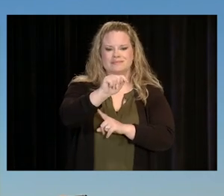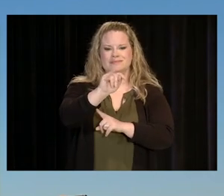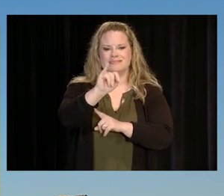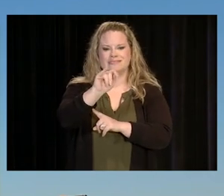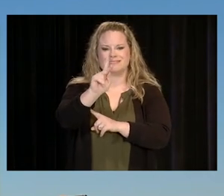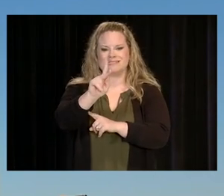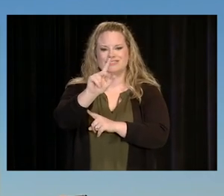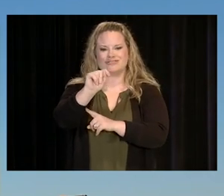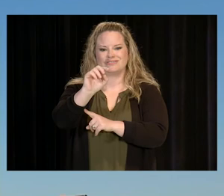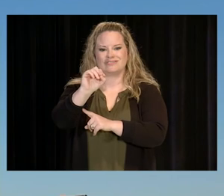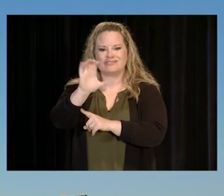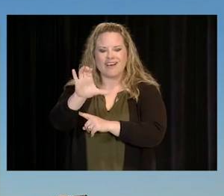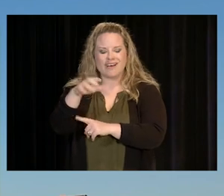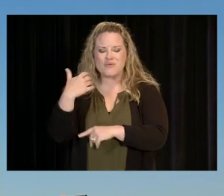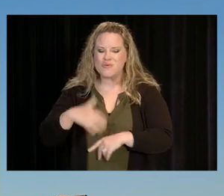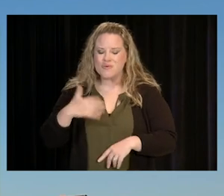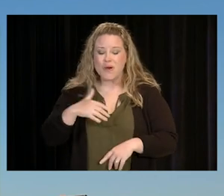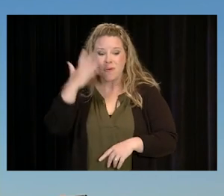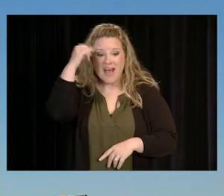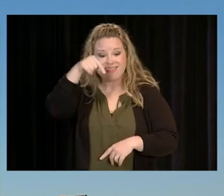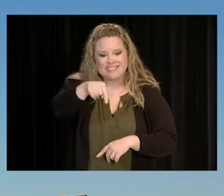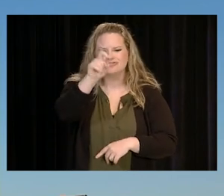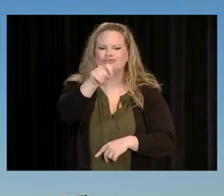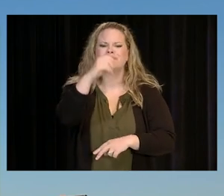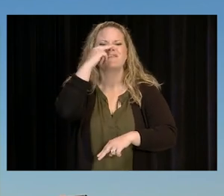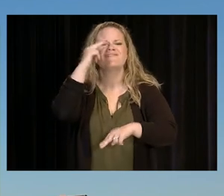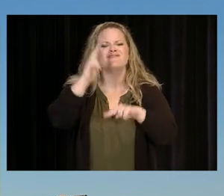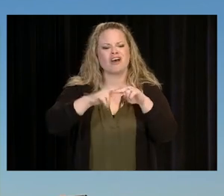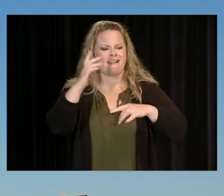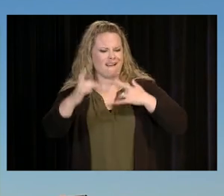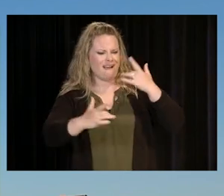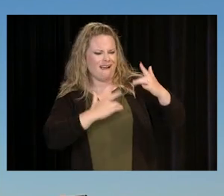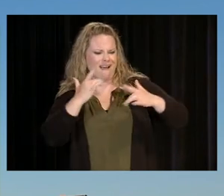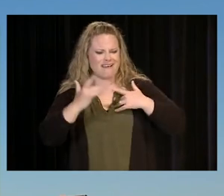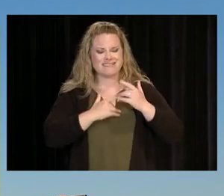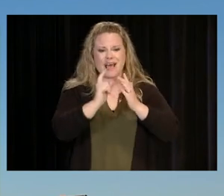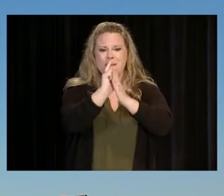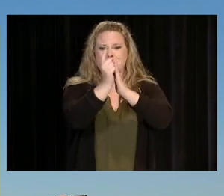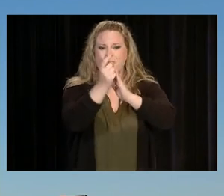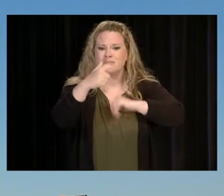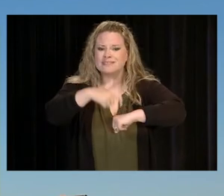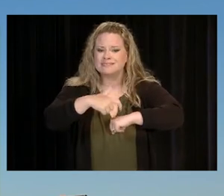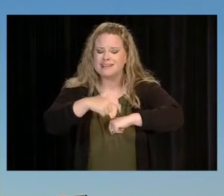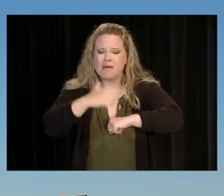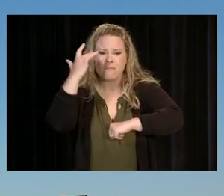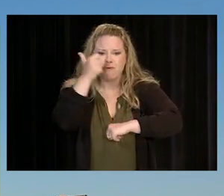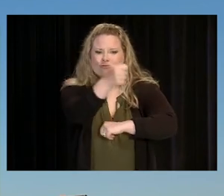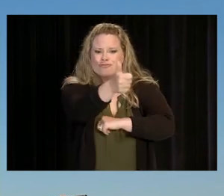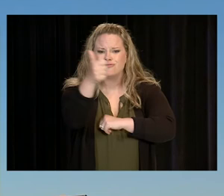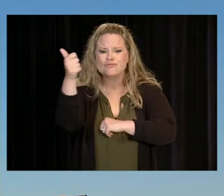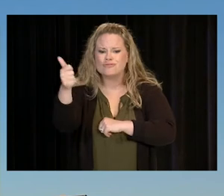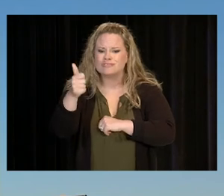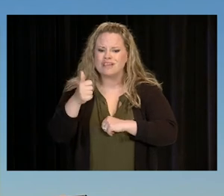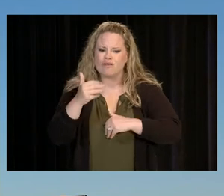IN THE WAITING BECAUSE THIS IS FUN. THIS IS SUPPOSED TO BE AN EXCITING MOMENT BECAUSE YOU ARE A TRENDSETTER.